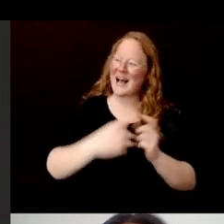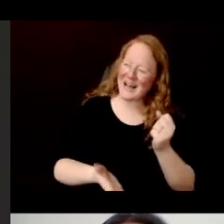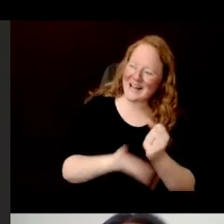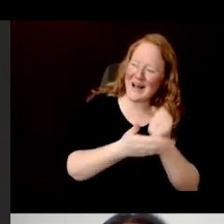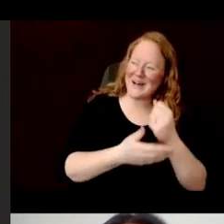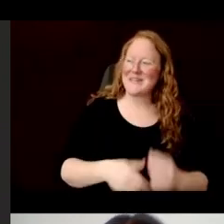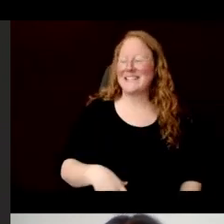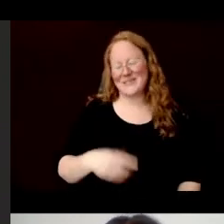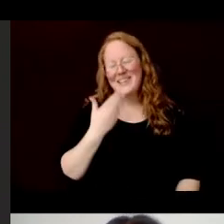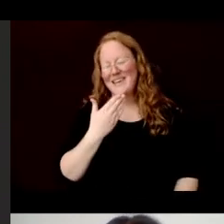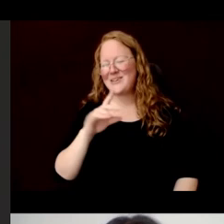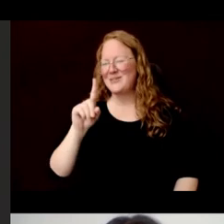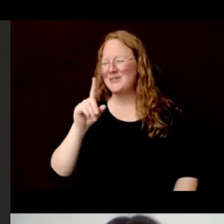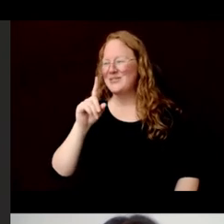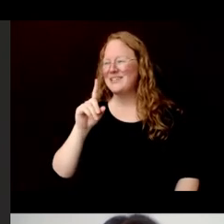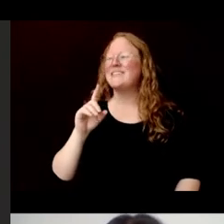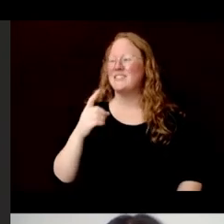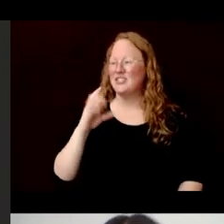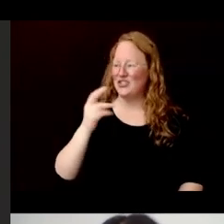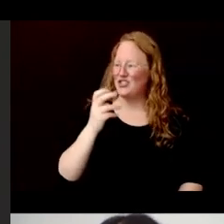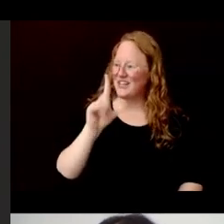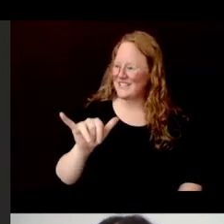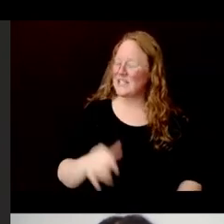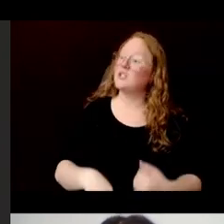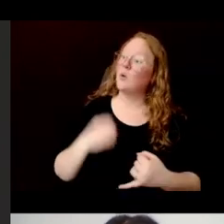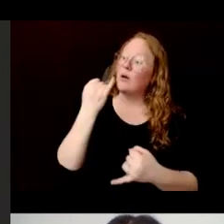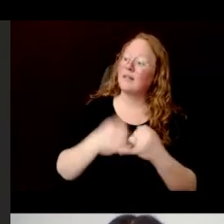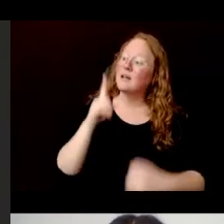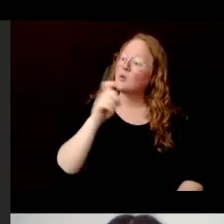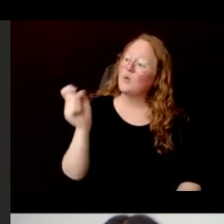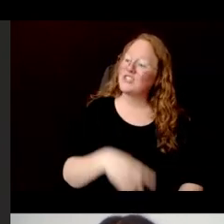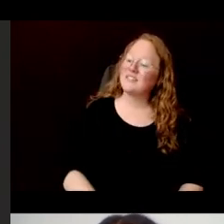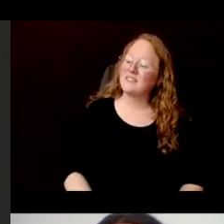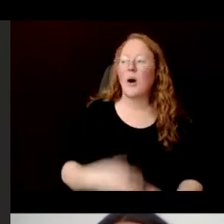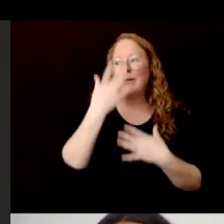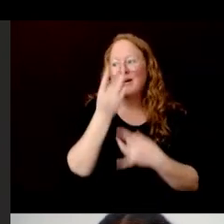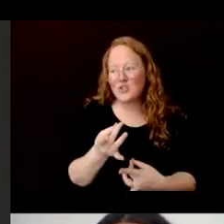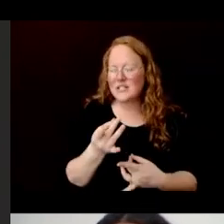Last question for everyone. "I would be interested in using this paper for watercolor paintings.